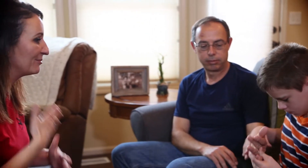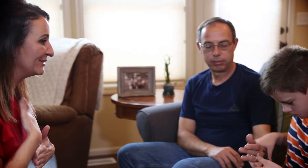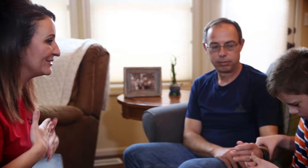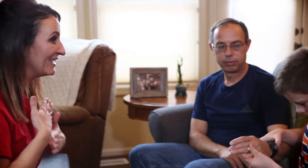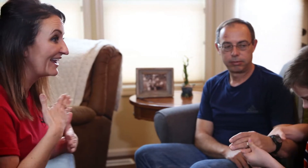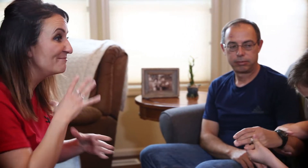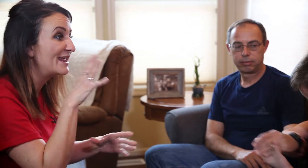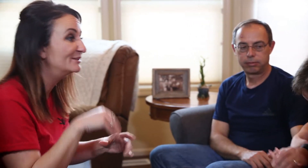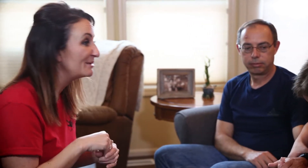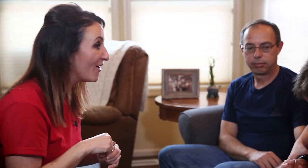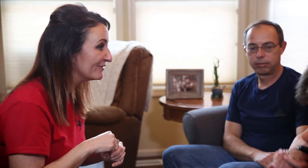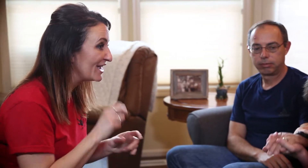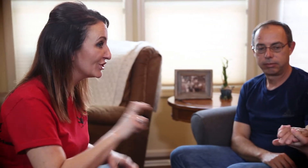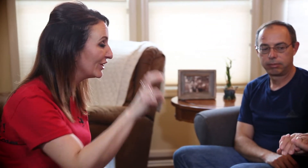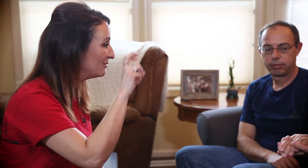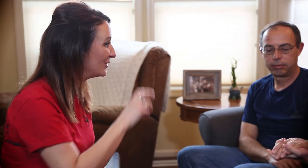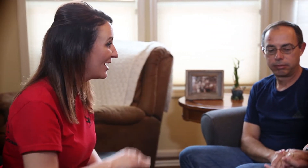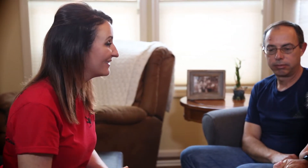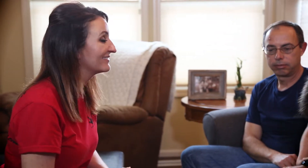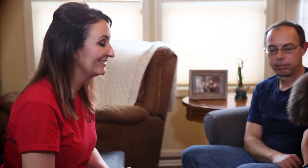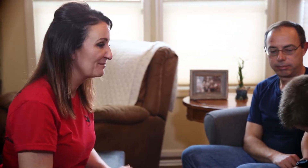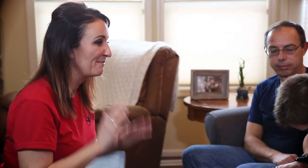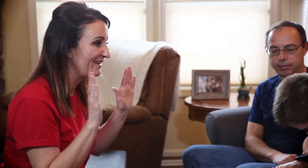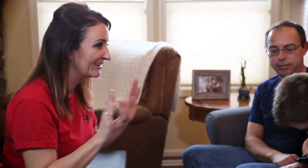I appreciate that I've been able to be part of that journey with you guys, it's been amazing!